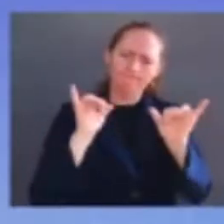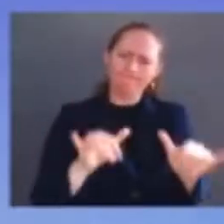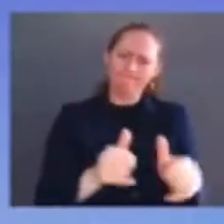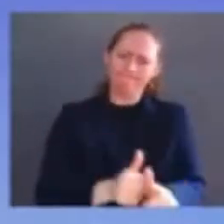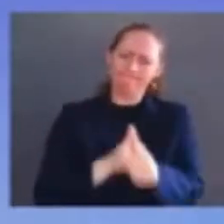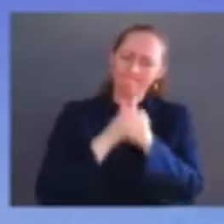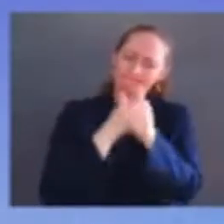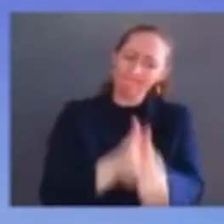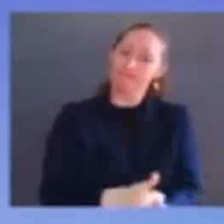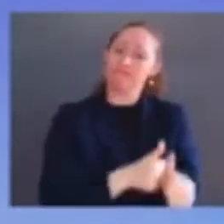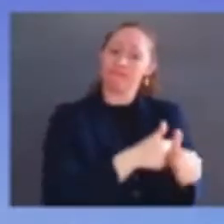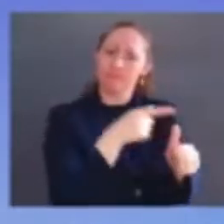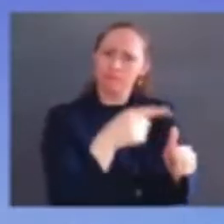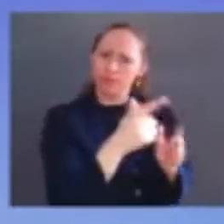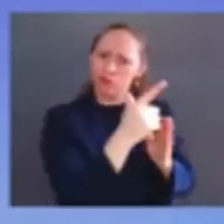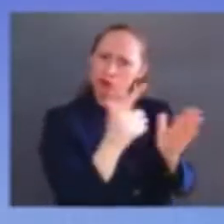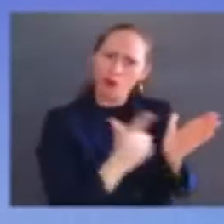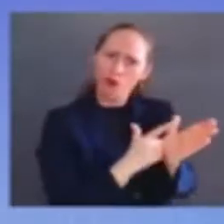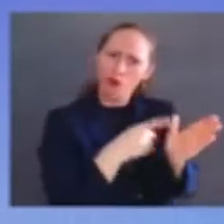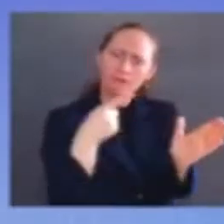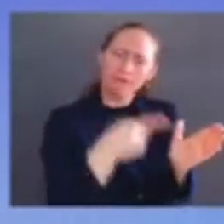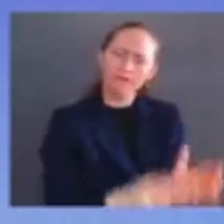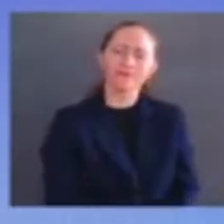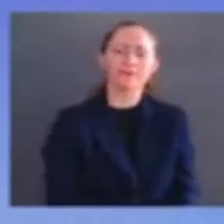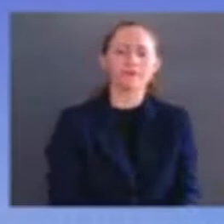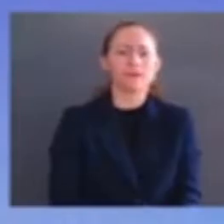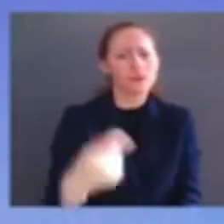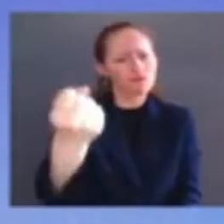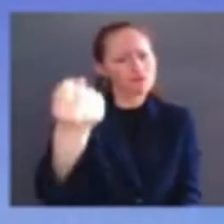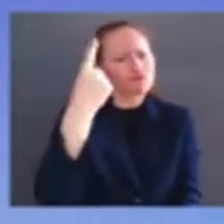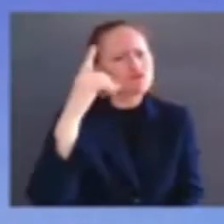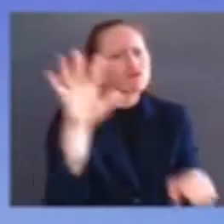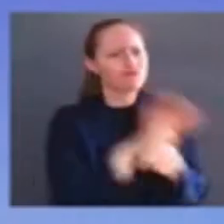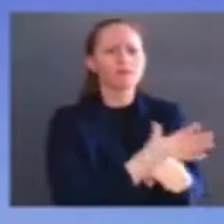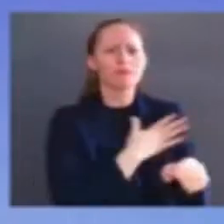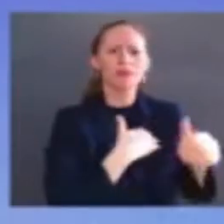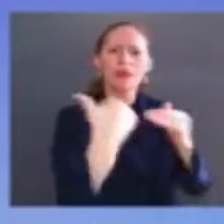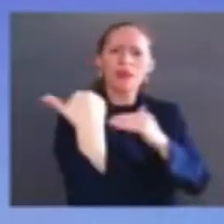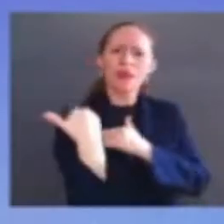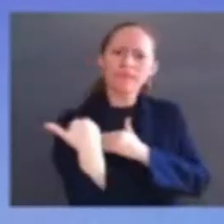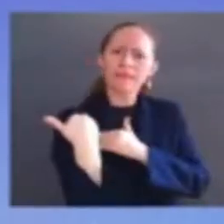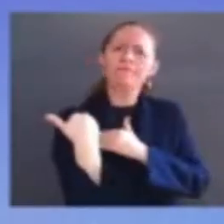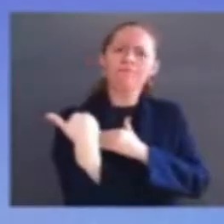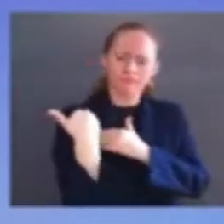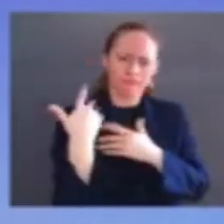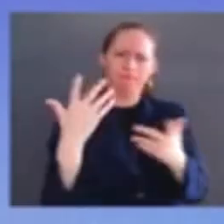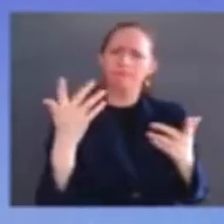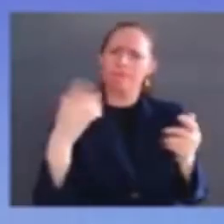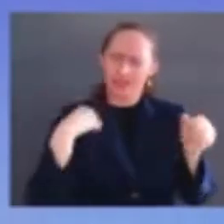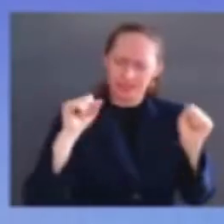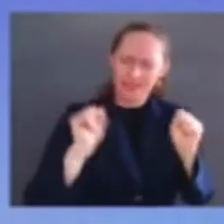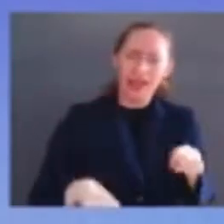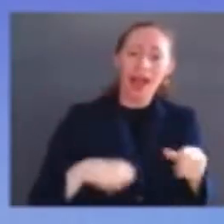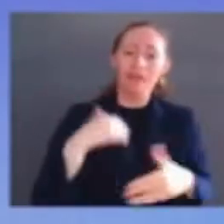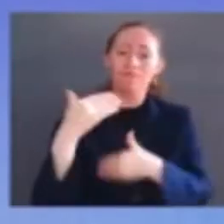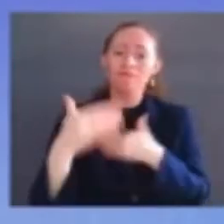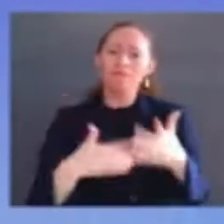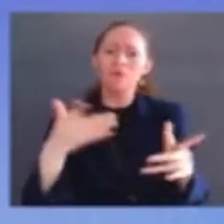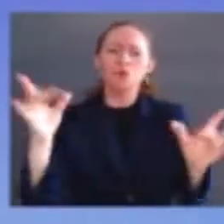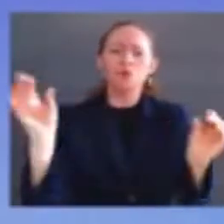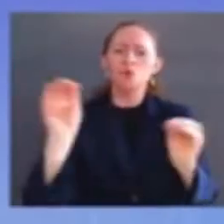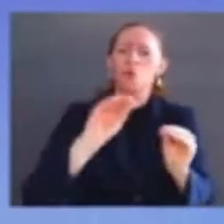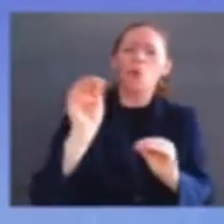independently without fear or favor i am humbled and honored to continue in this fashion as an